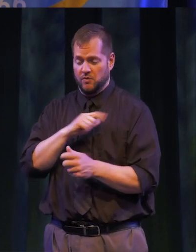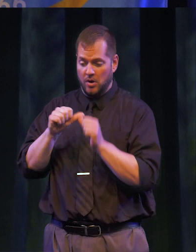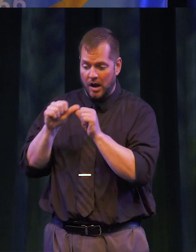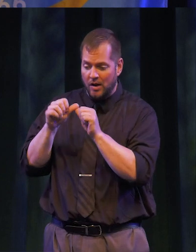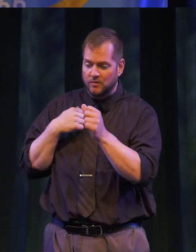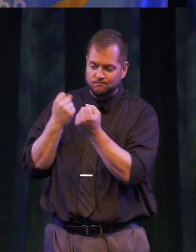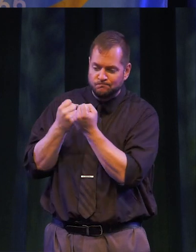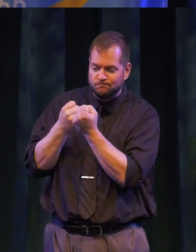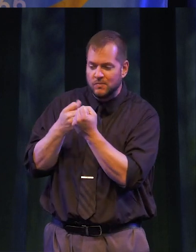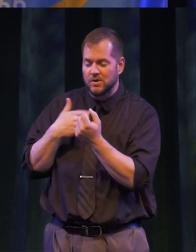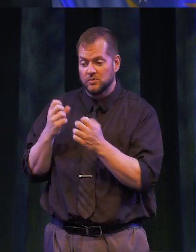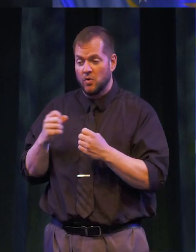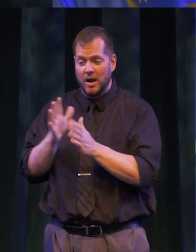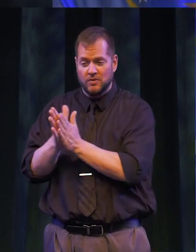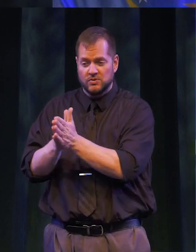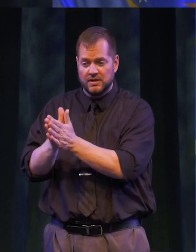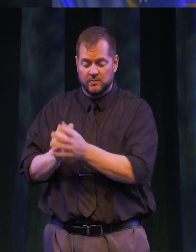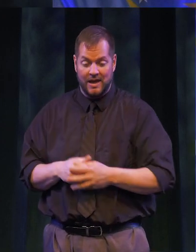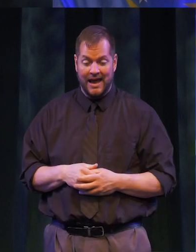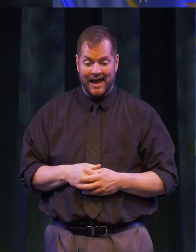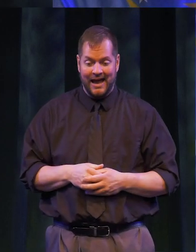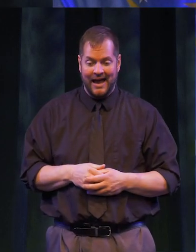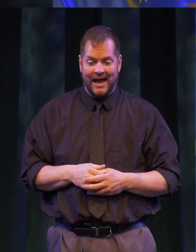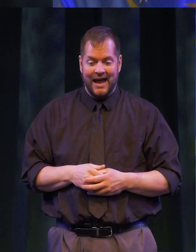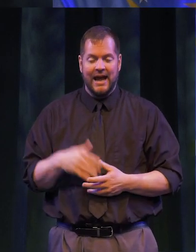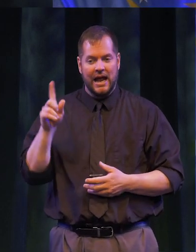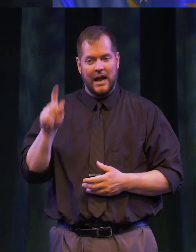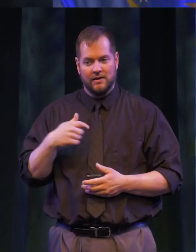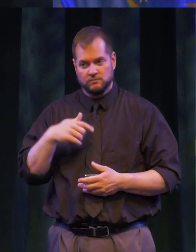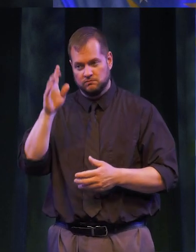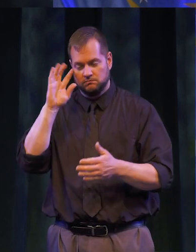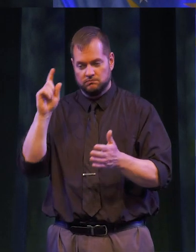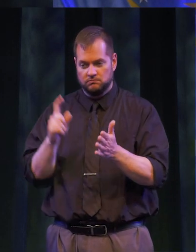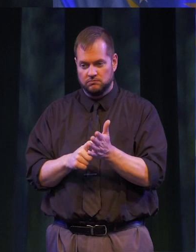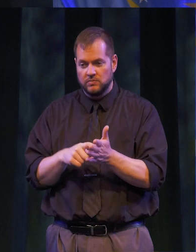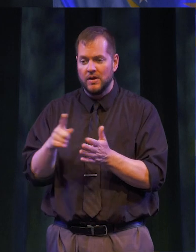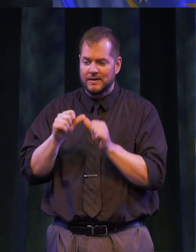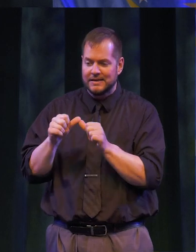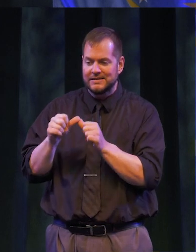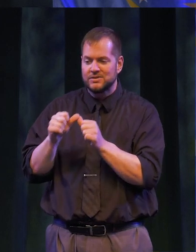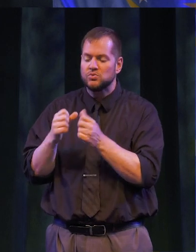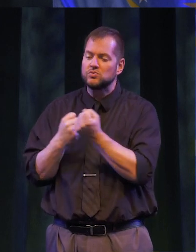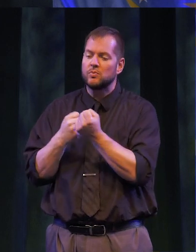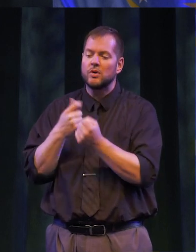COMMITMENT AND UNENDING ENTHUSIASM. AND I WOULD BE REMISS IF I DID NOT ACKNOWLEDGE THE CONTINUING SUPPORT OF GENESEE COUNTY,